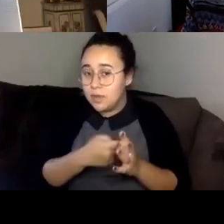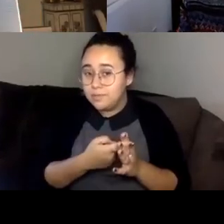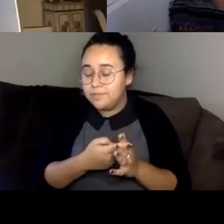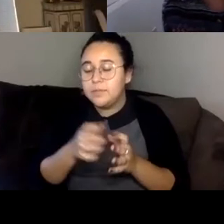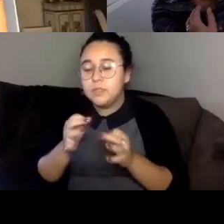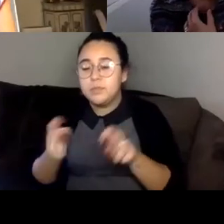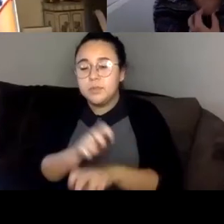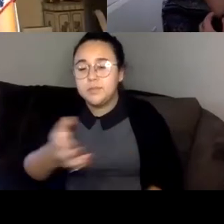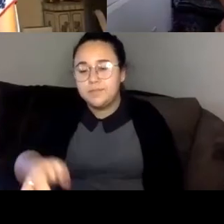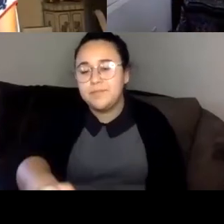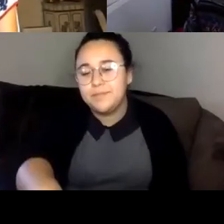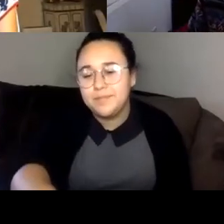Sunisa Manning great difficulty.